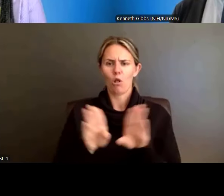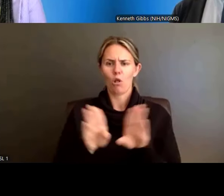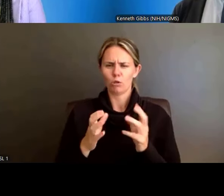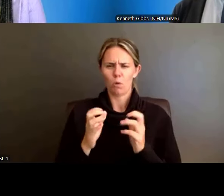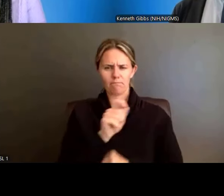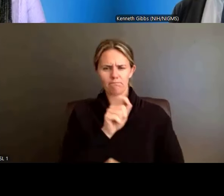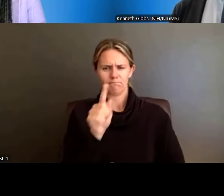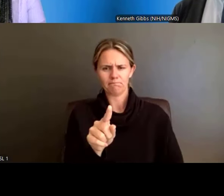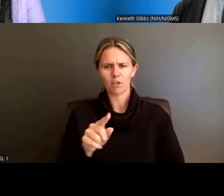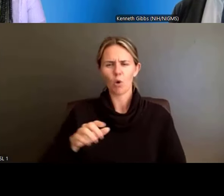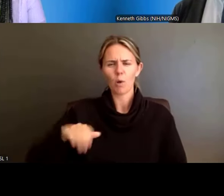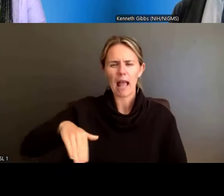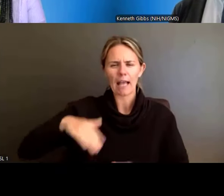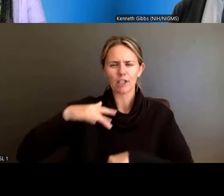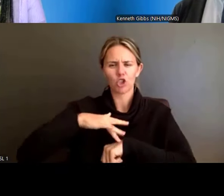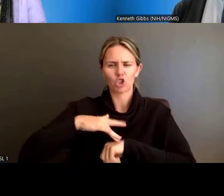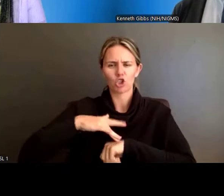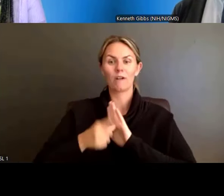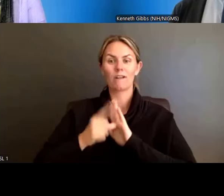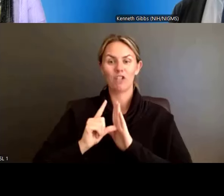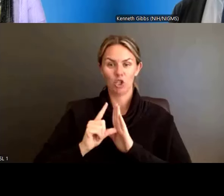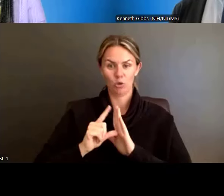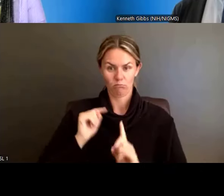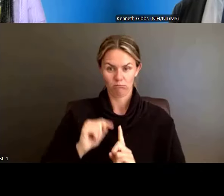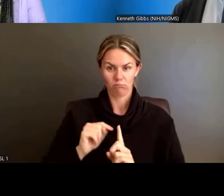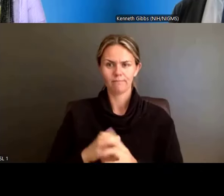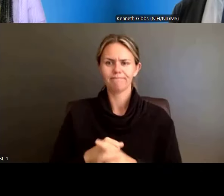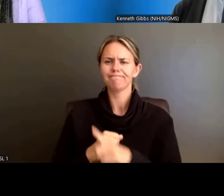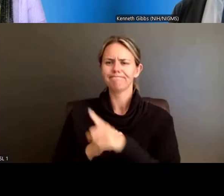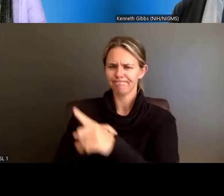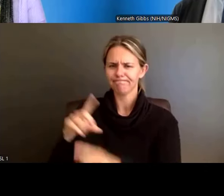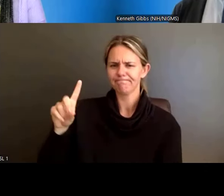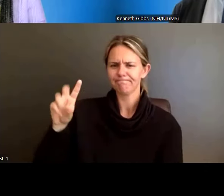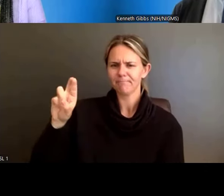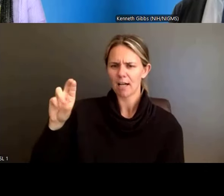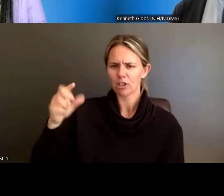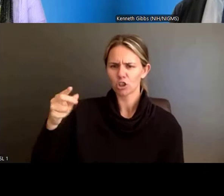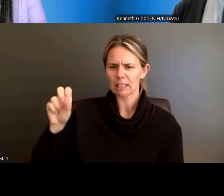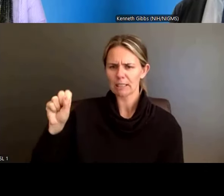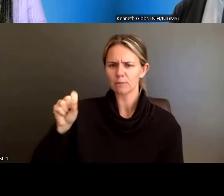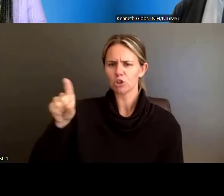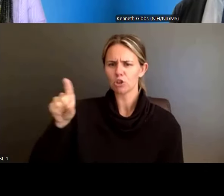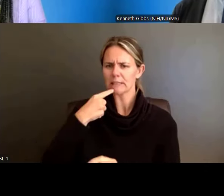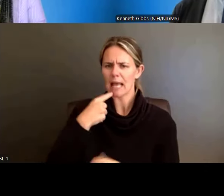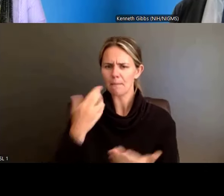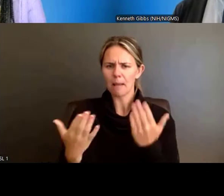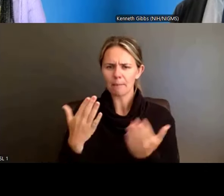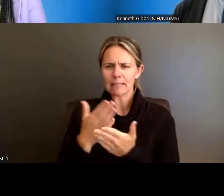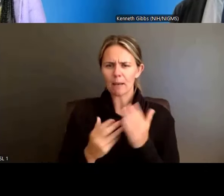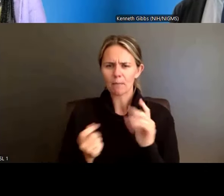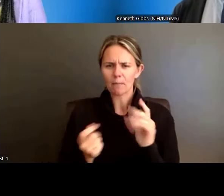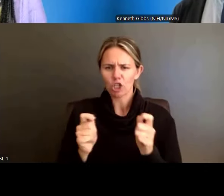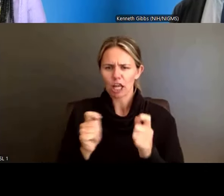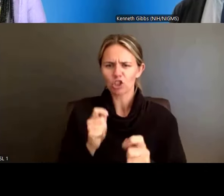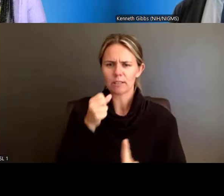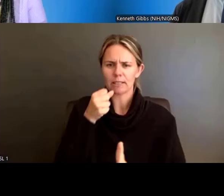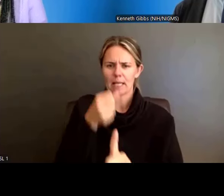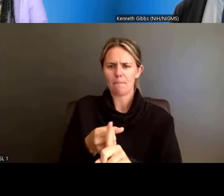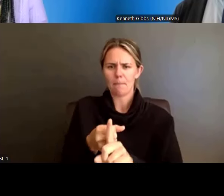and I know, Dr. Gibbs, you mentioned that there may be some changes to the review to reflect the changes for the grants.